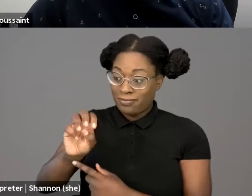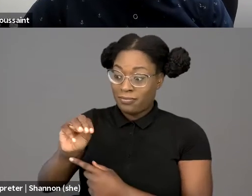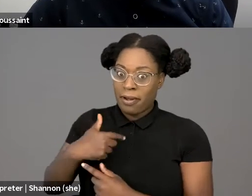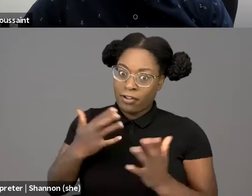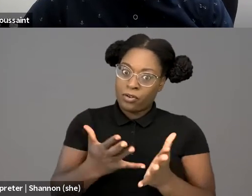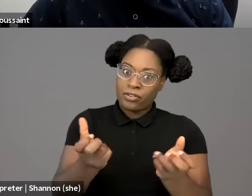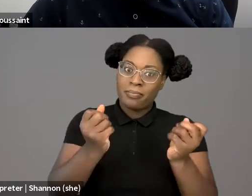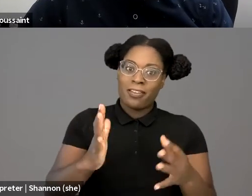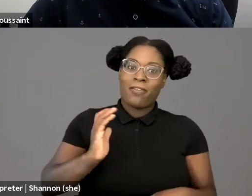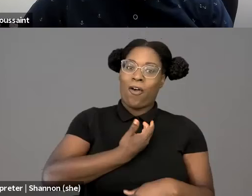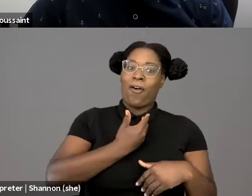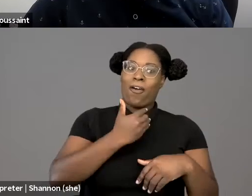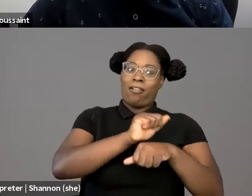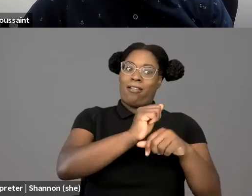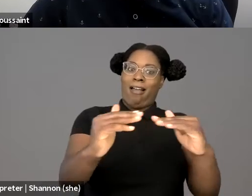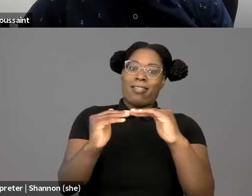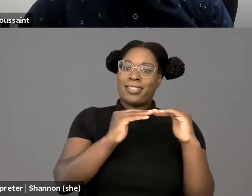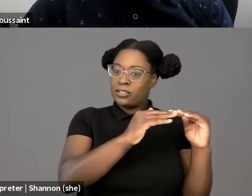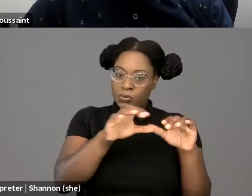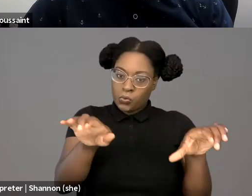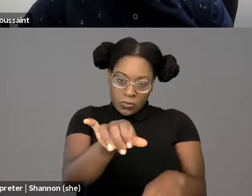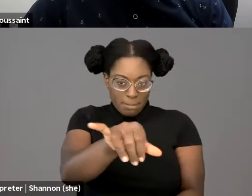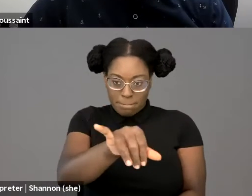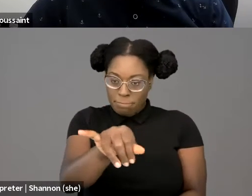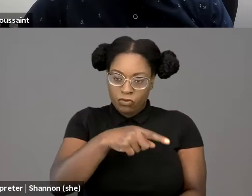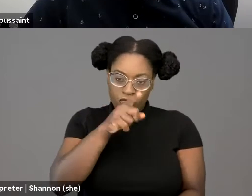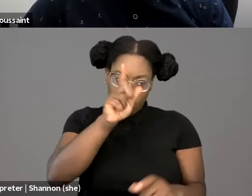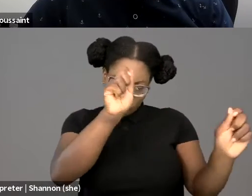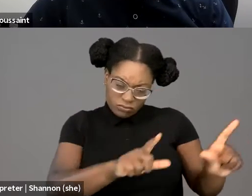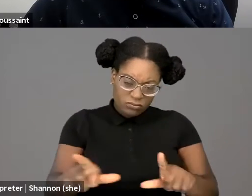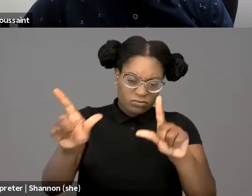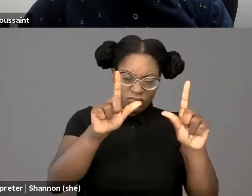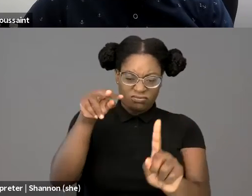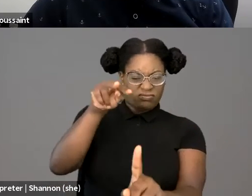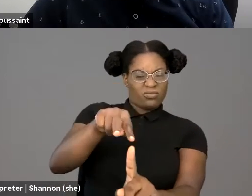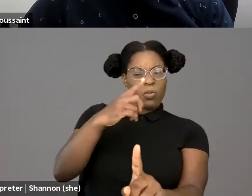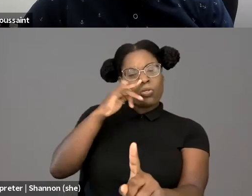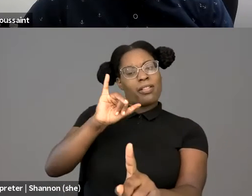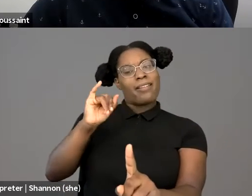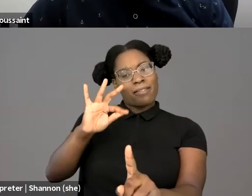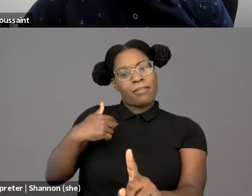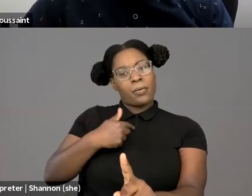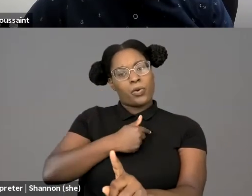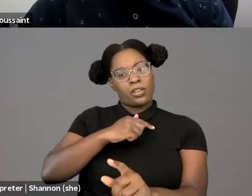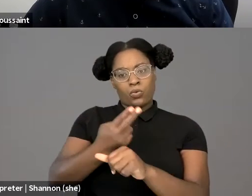including the fighting words doctrine, and how that might be different. Especially if they imagine a future